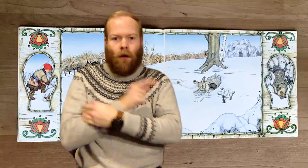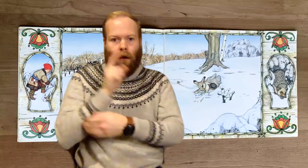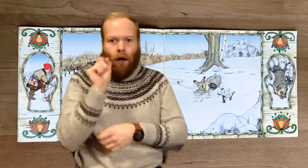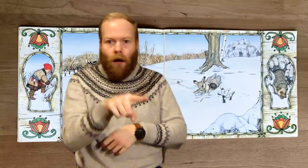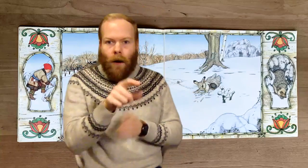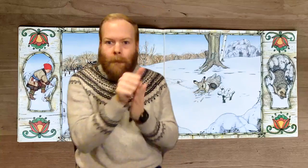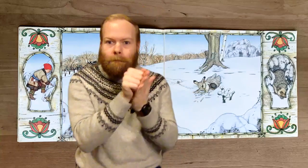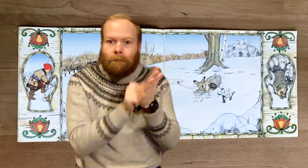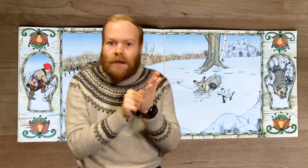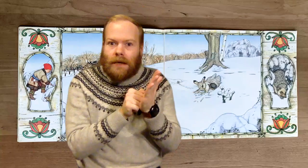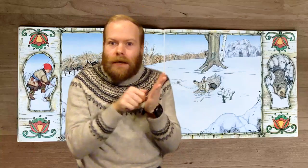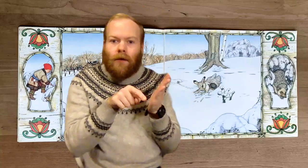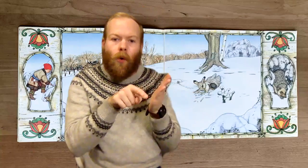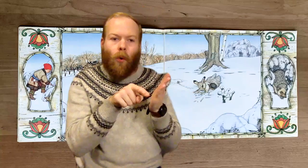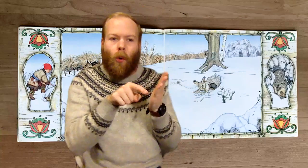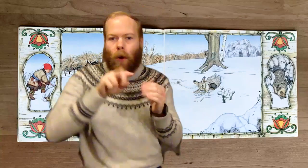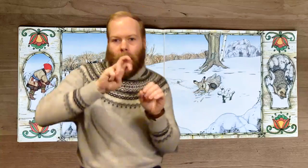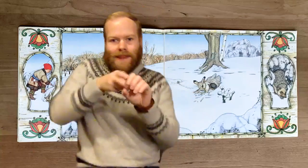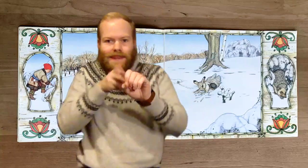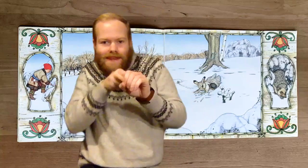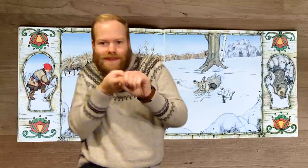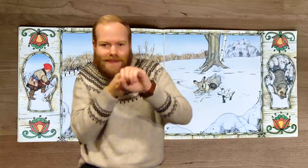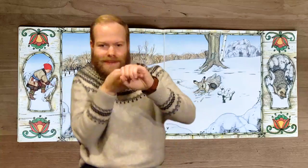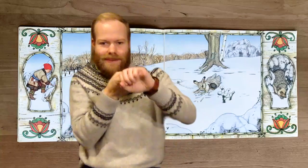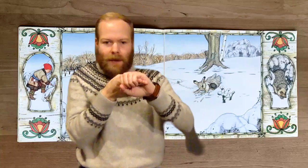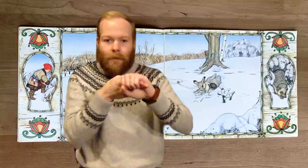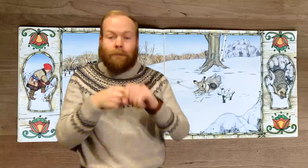It was then that he saw the mitten, and he wiggled in, feet first.